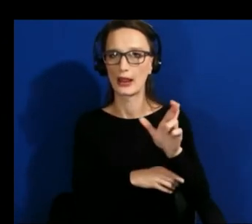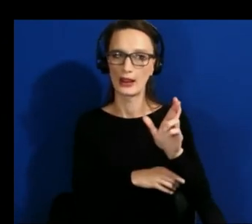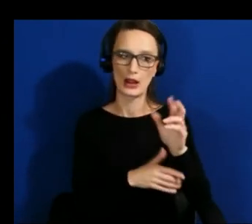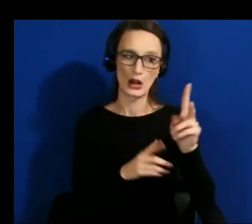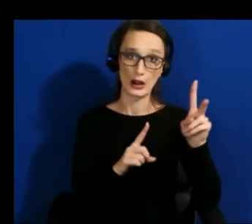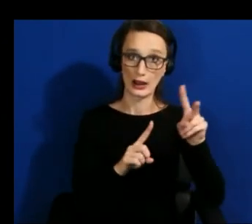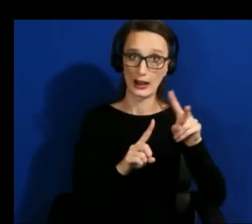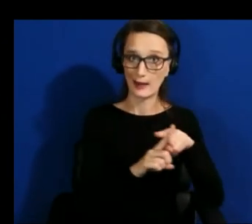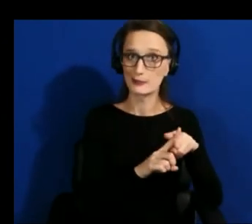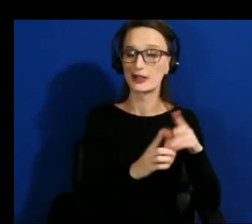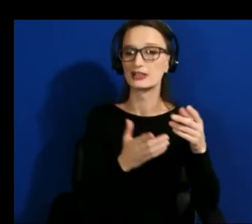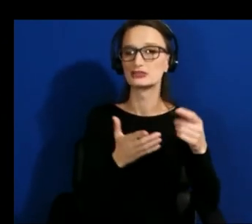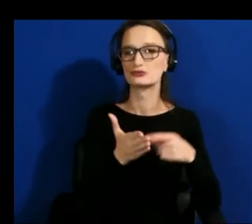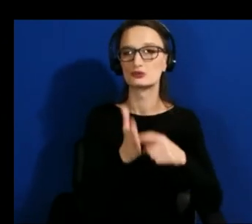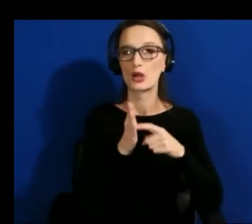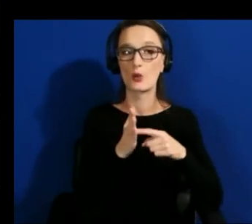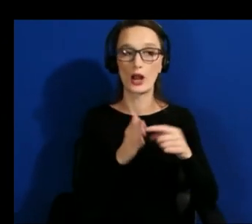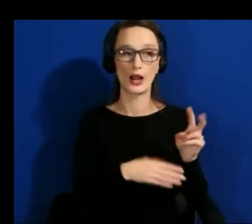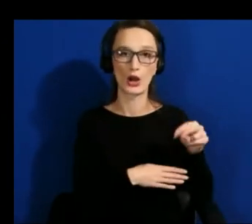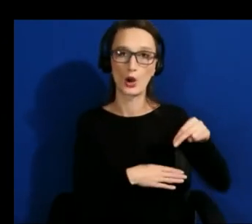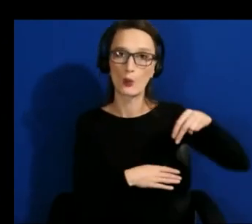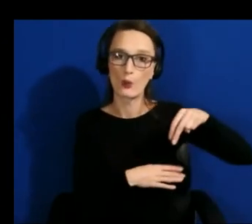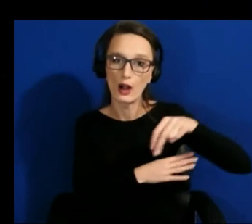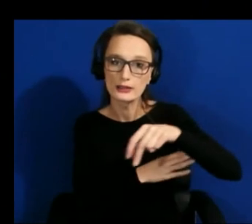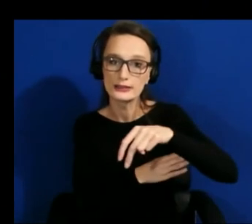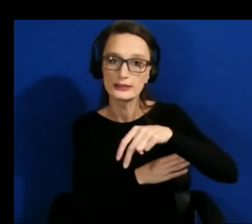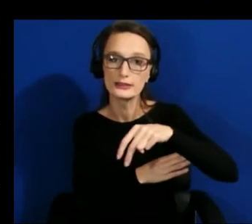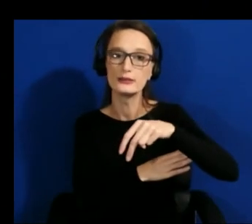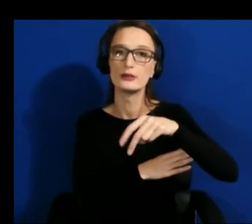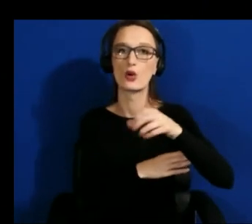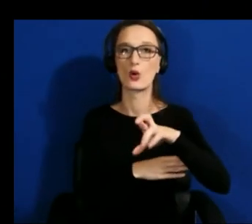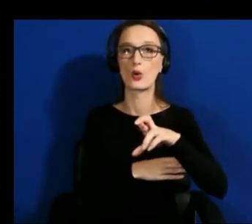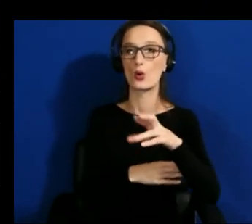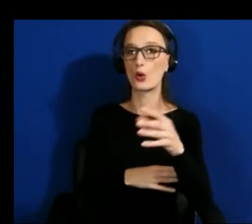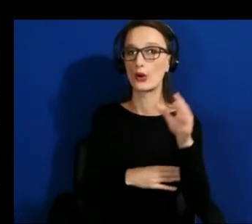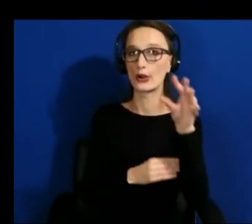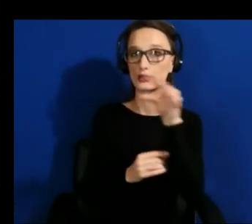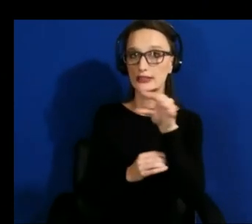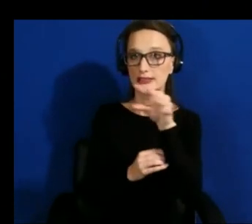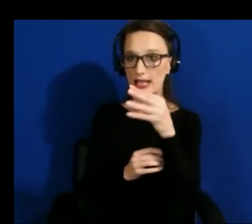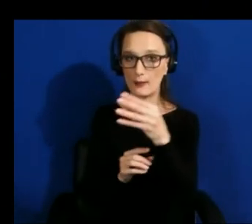your camera like very using fine-grained motion to move your camera around the scene so i think